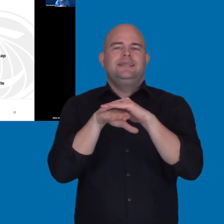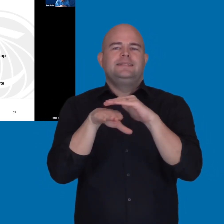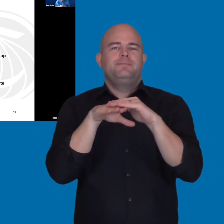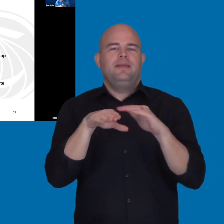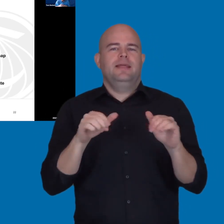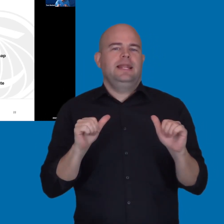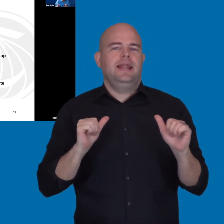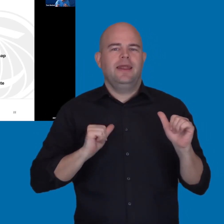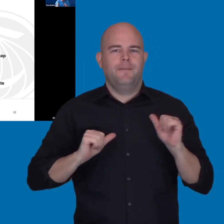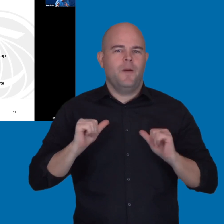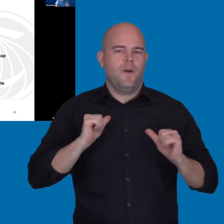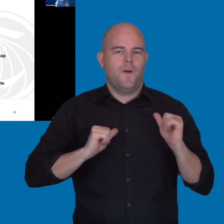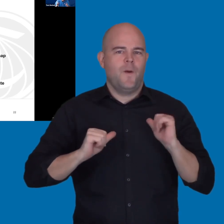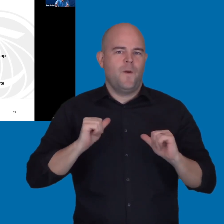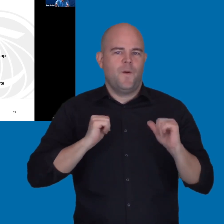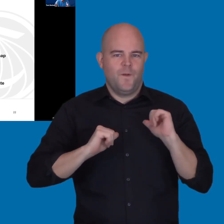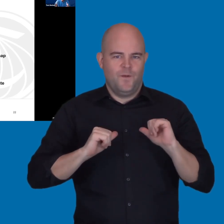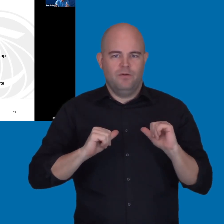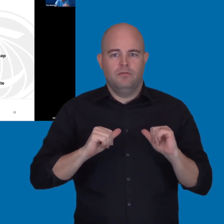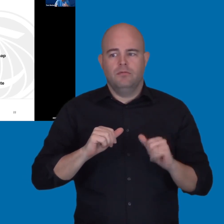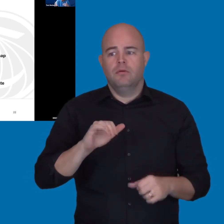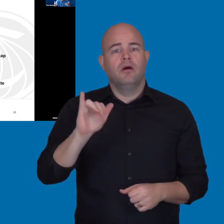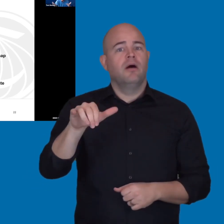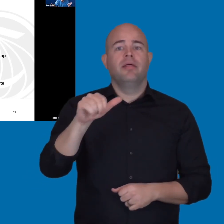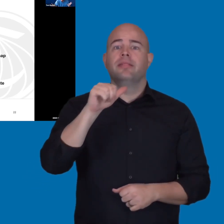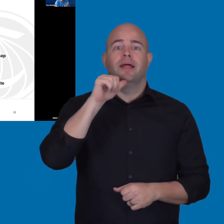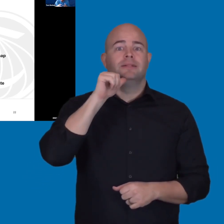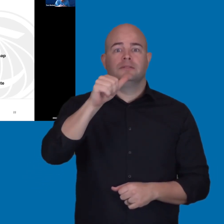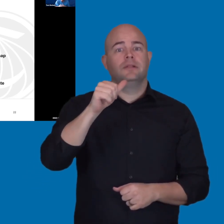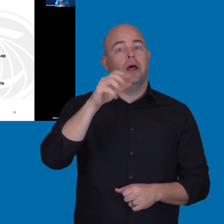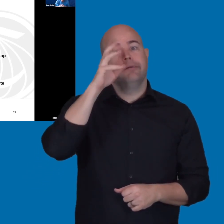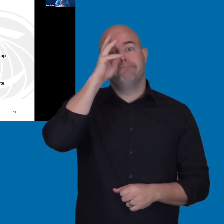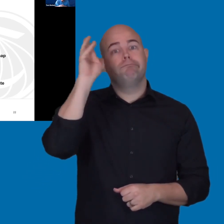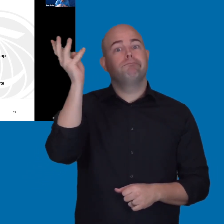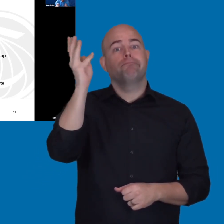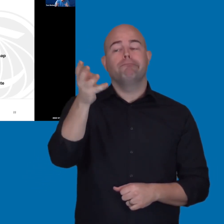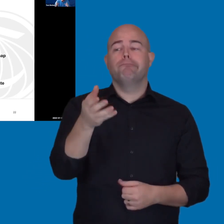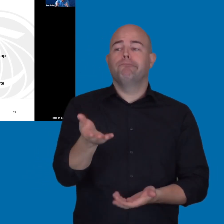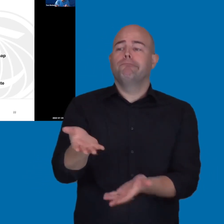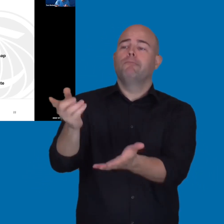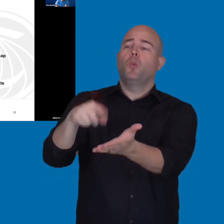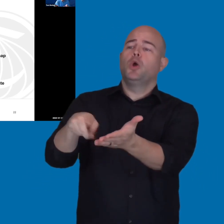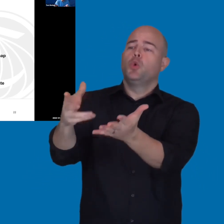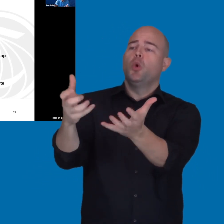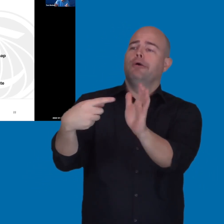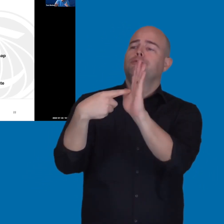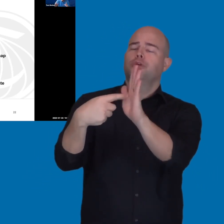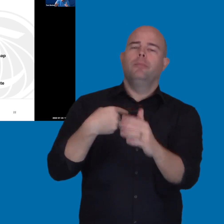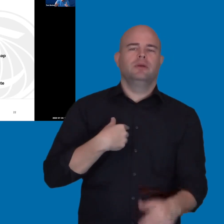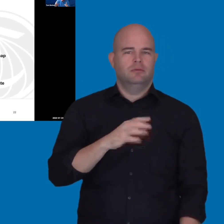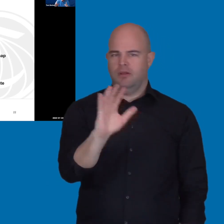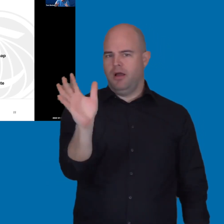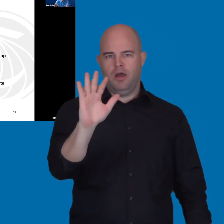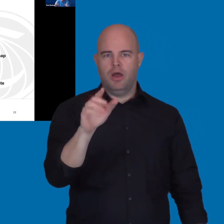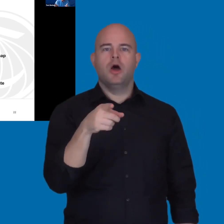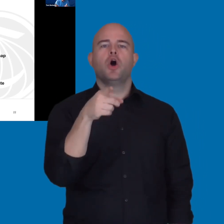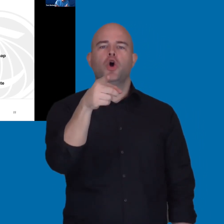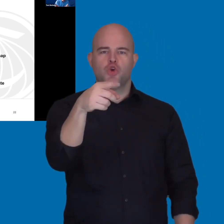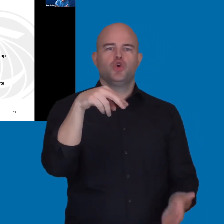And what this is, this is not a free form, let the vendor do whatever they want. This is a scripted demo where you define up front,